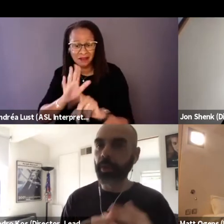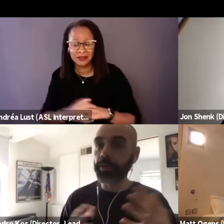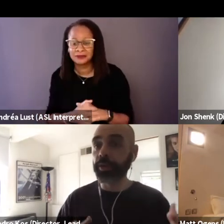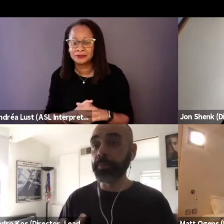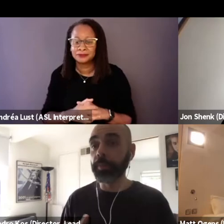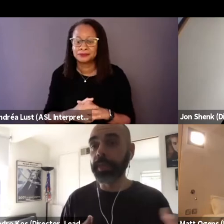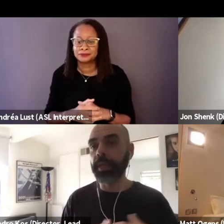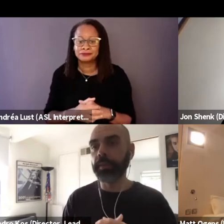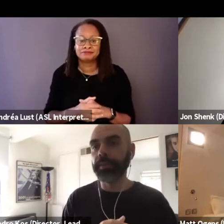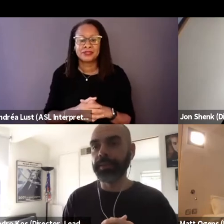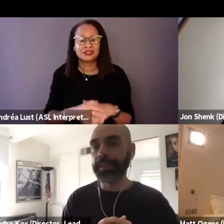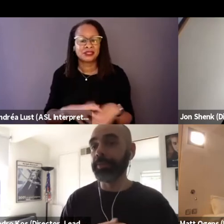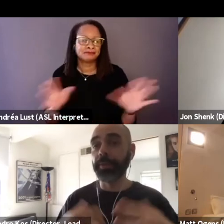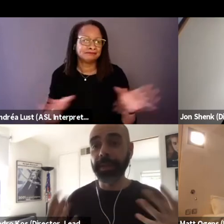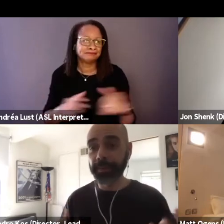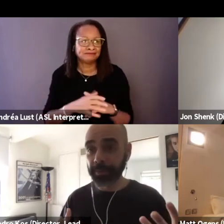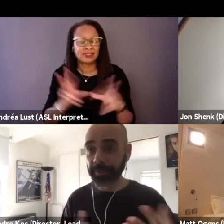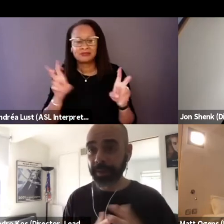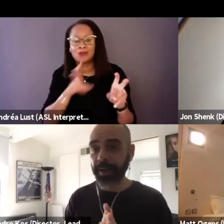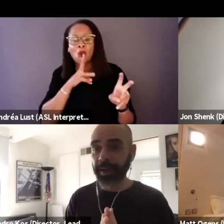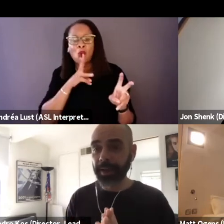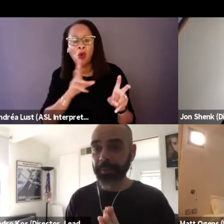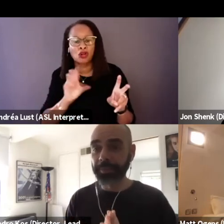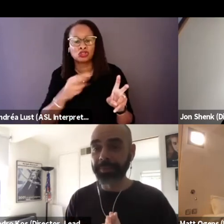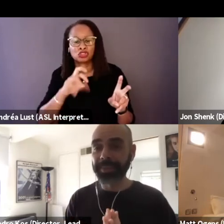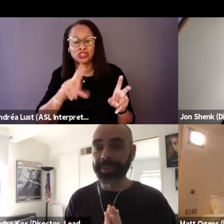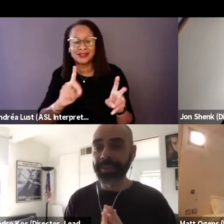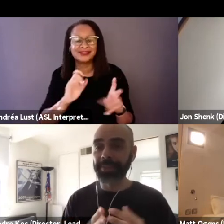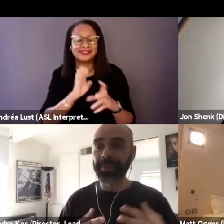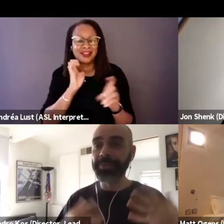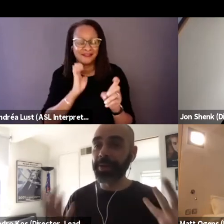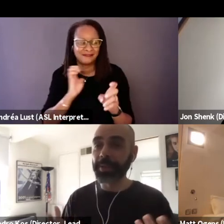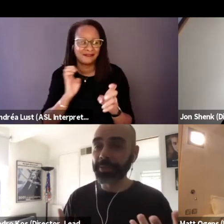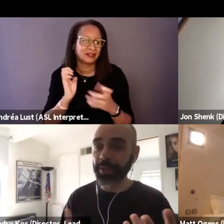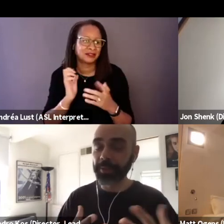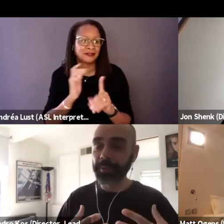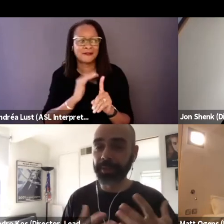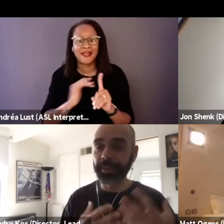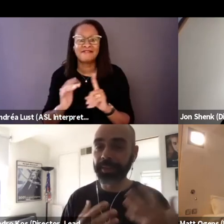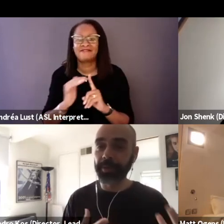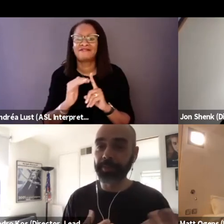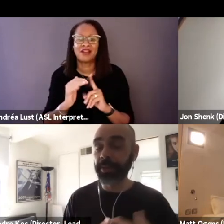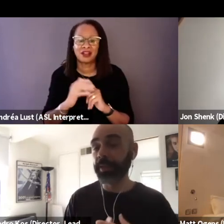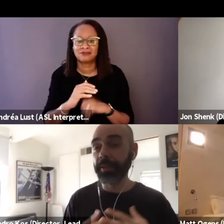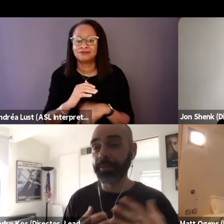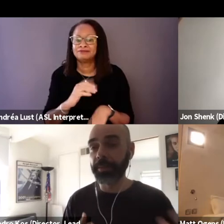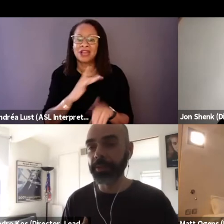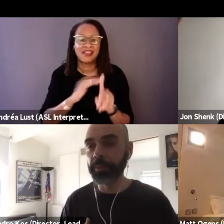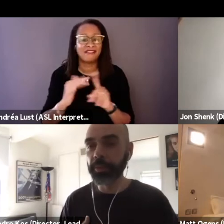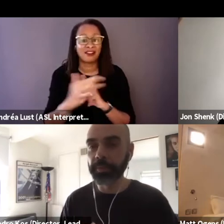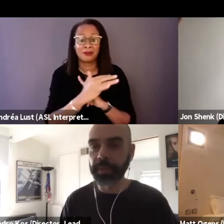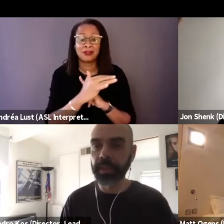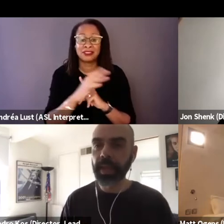was a watershed moment in the environmental documentaries in environmental movement